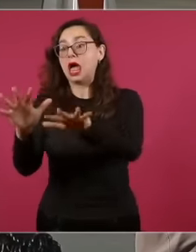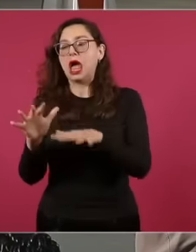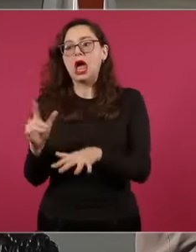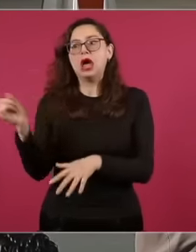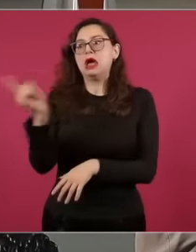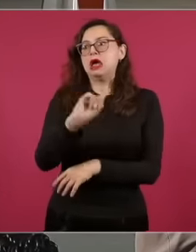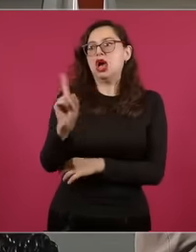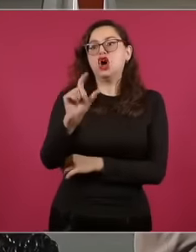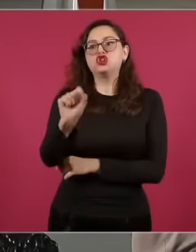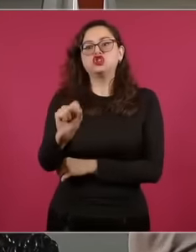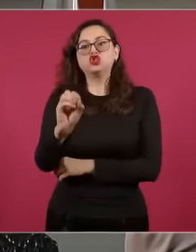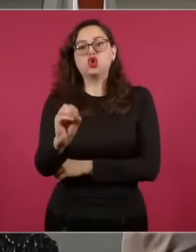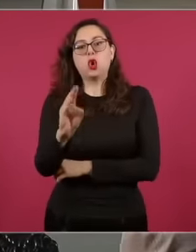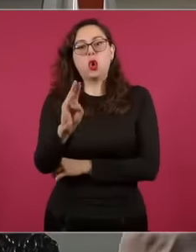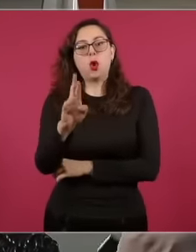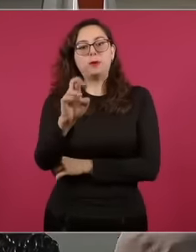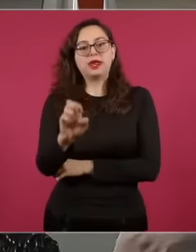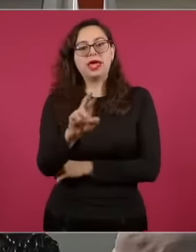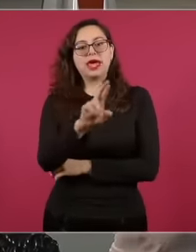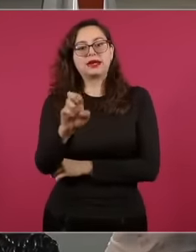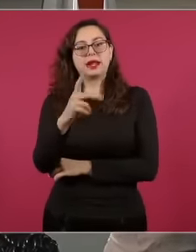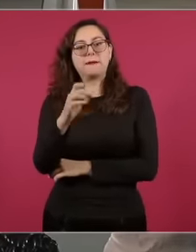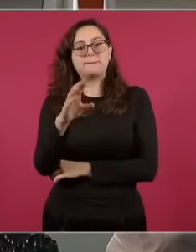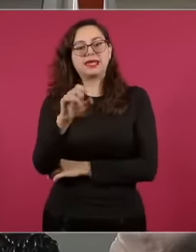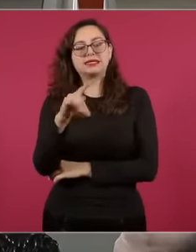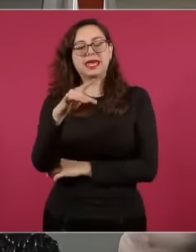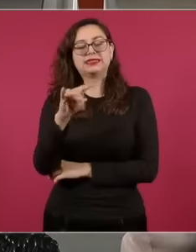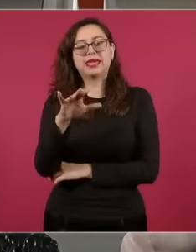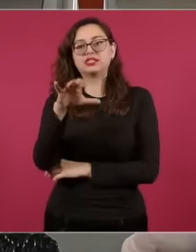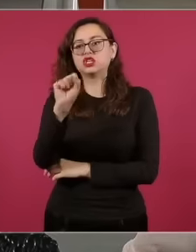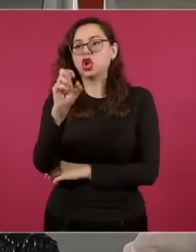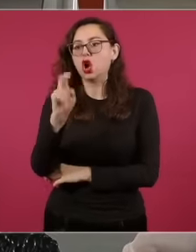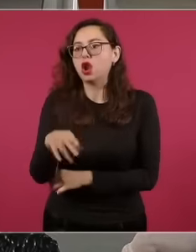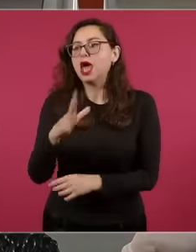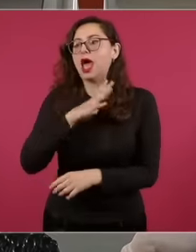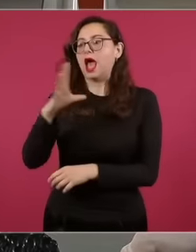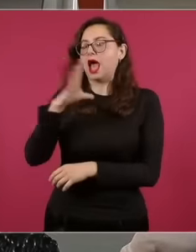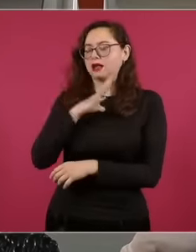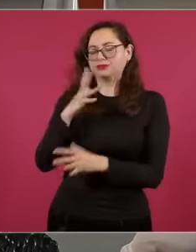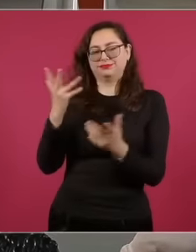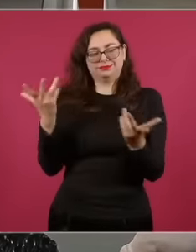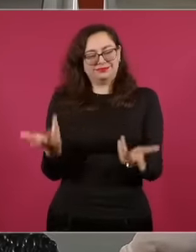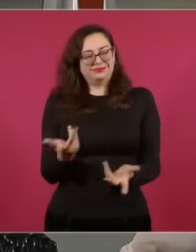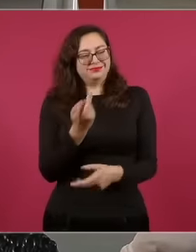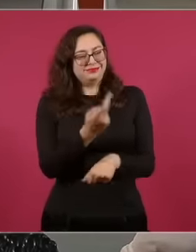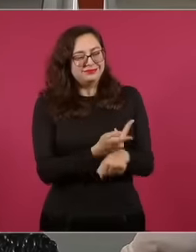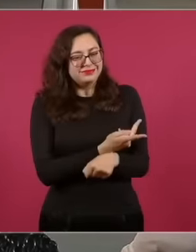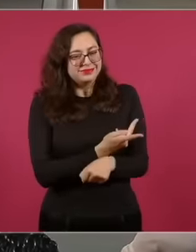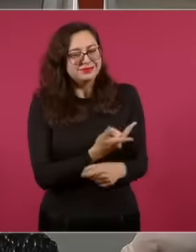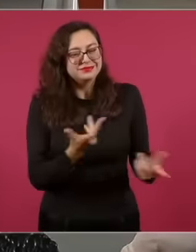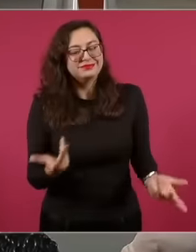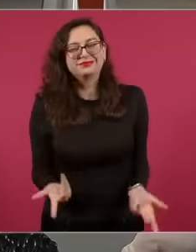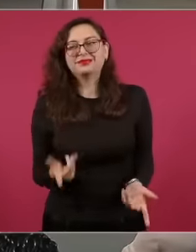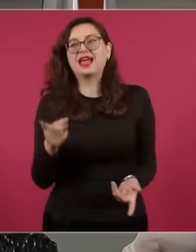want there to be a qualified majority in Congress that can approve the reform of the judiciary.